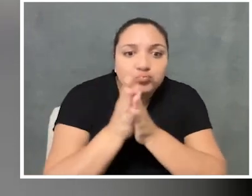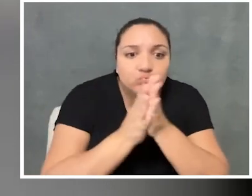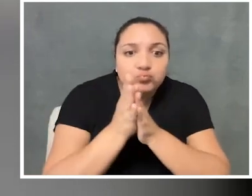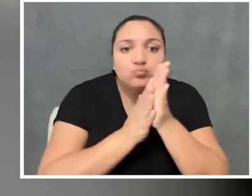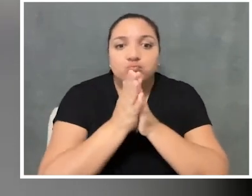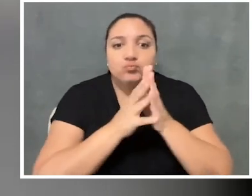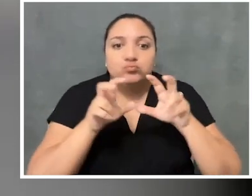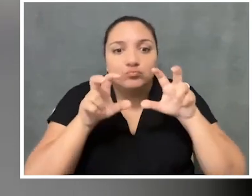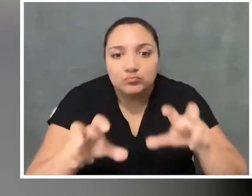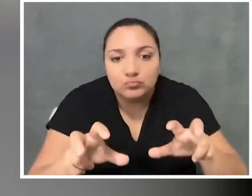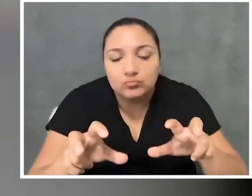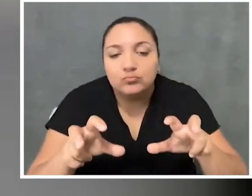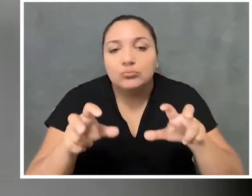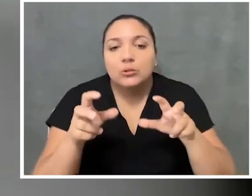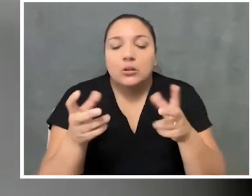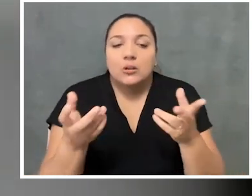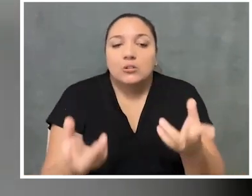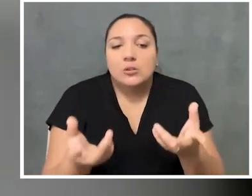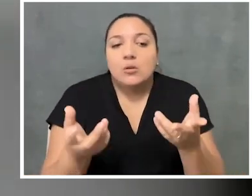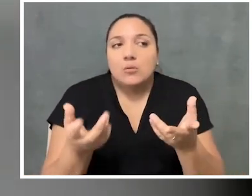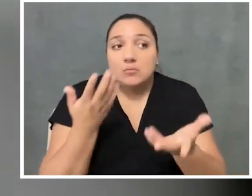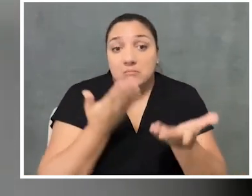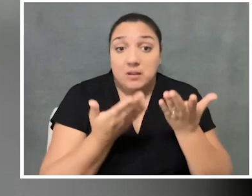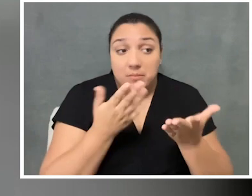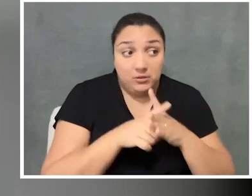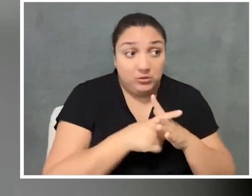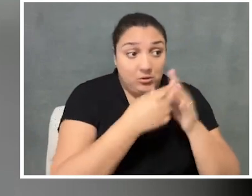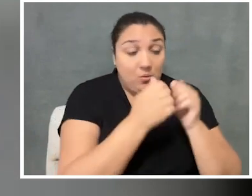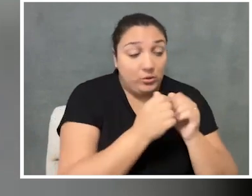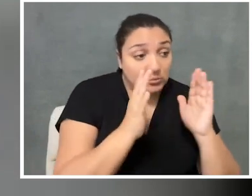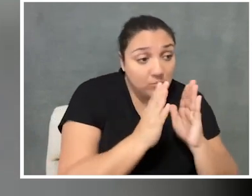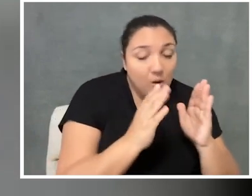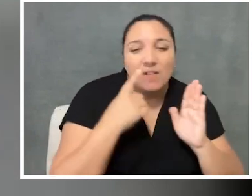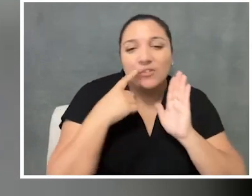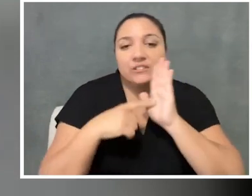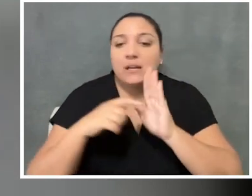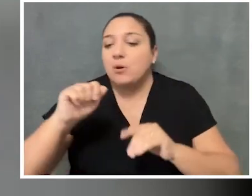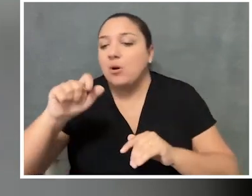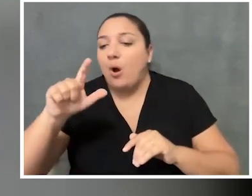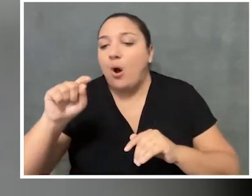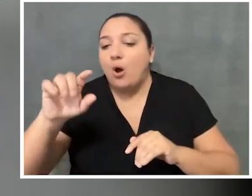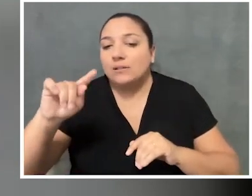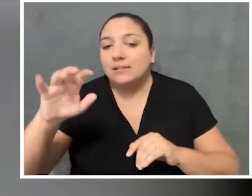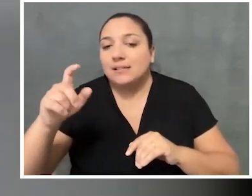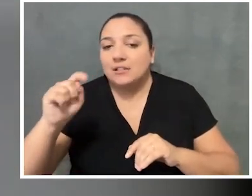So I think as opposed to, I mean, you know, starting with some of the small stuff, like getting alt text written for your images